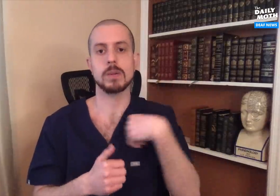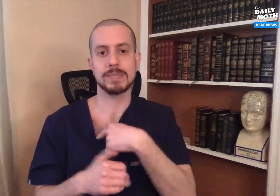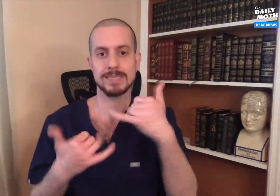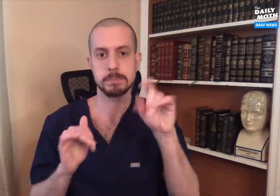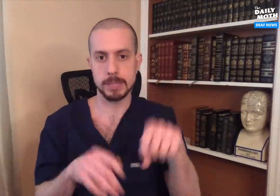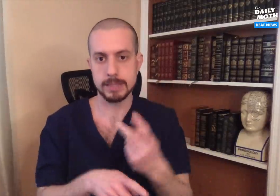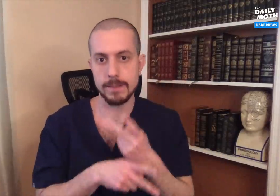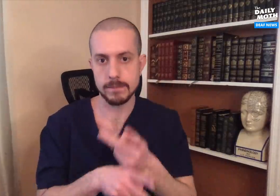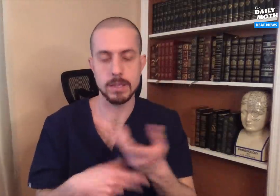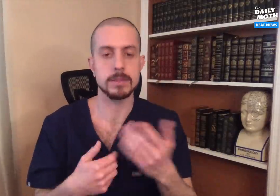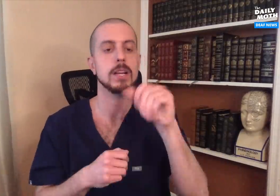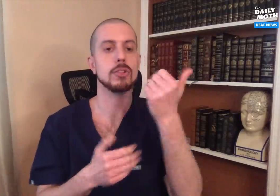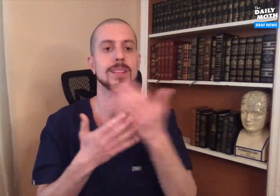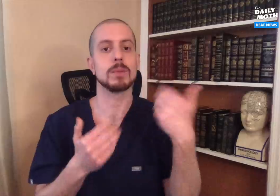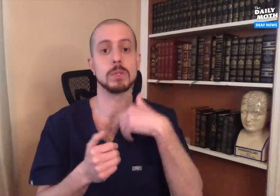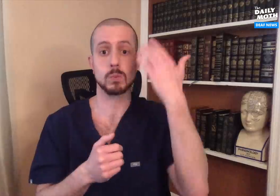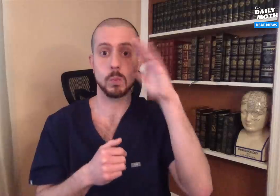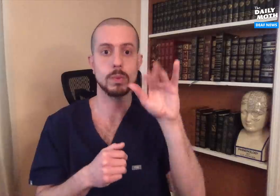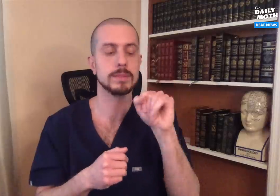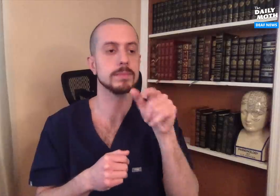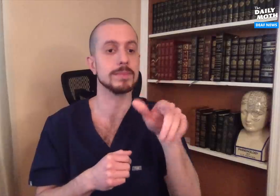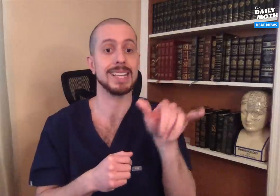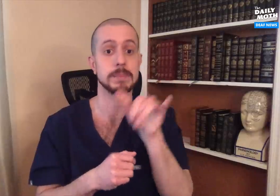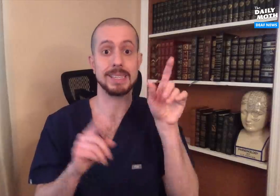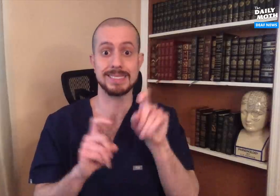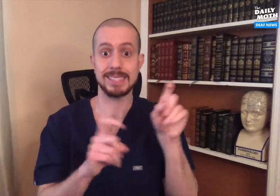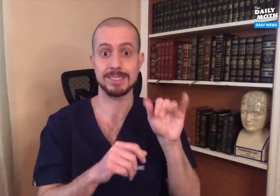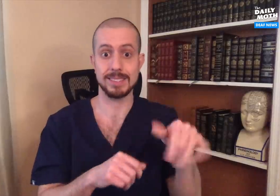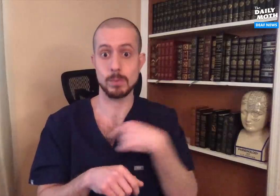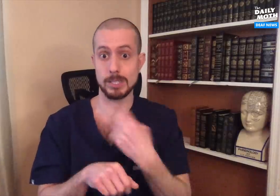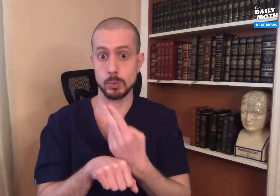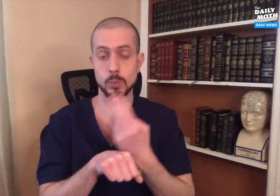That's why we have to be careful. Another thing that we don't know is the antibody tests,